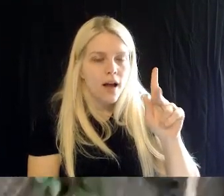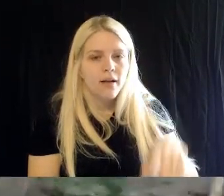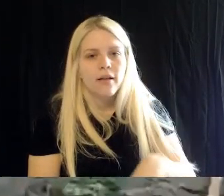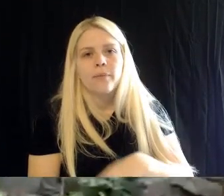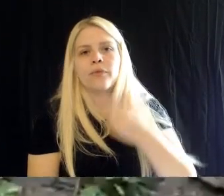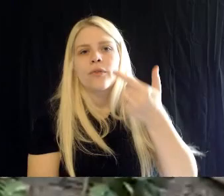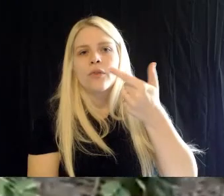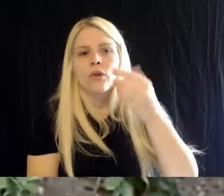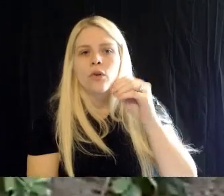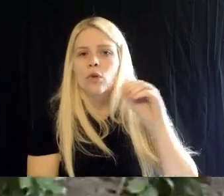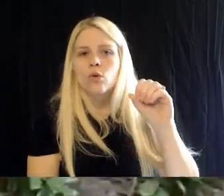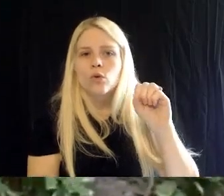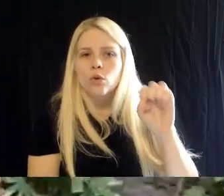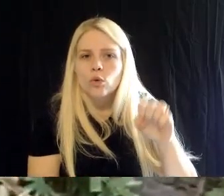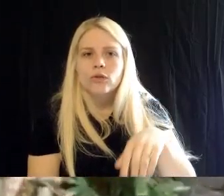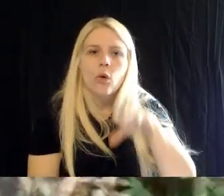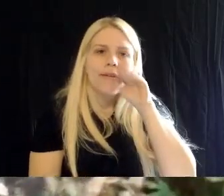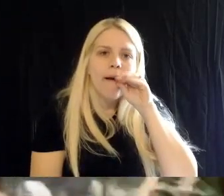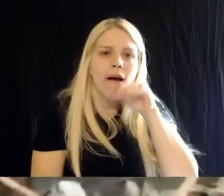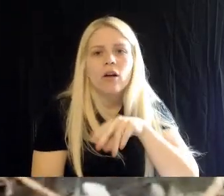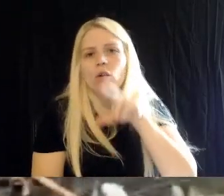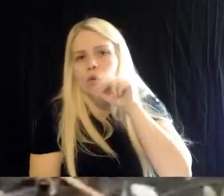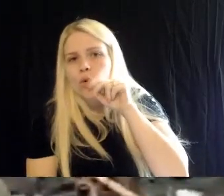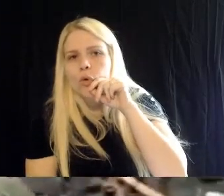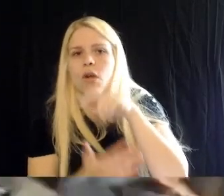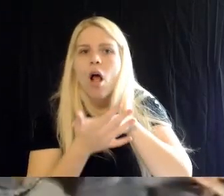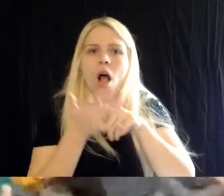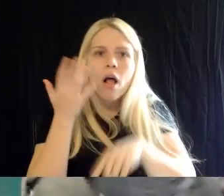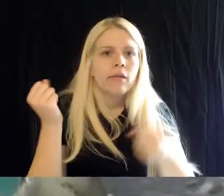Brad: Wonderful. Well, whenever you're ready, we'll just follow you. Britt: Alright.